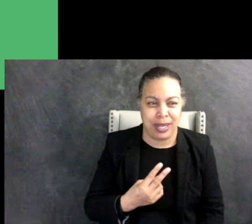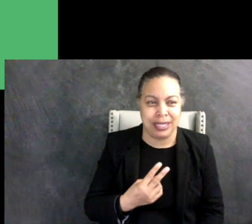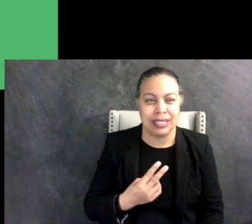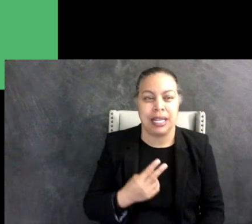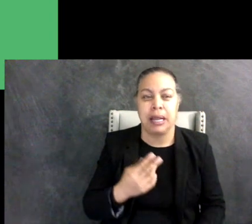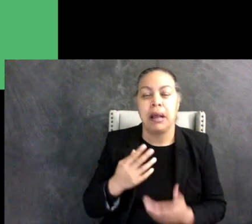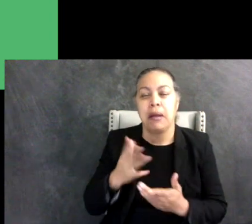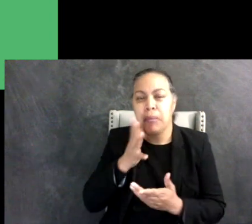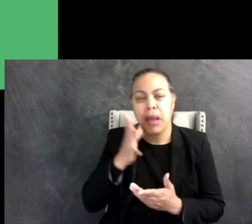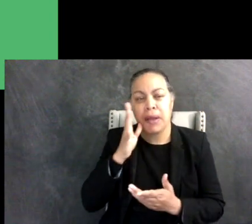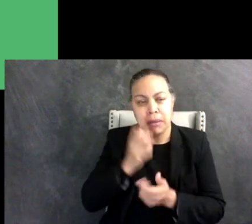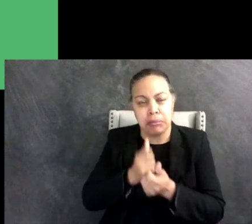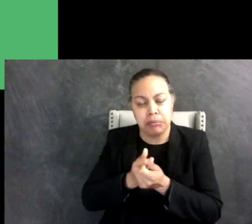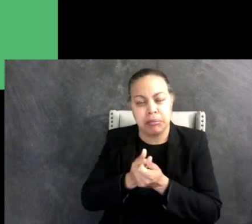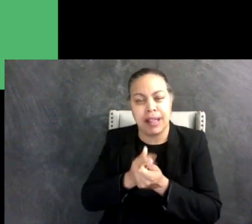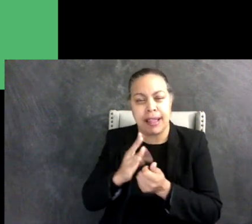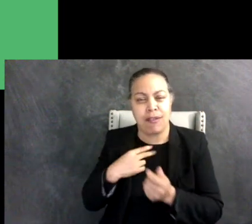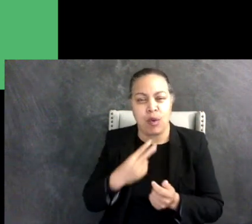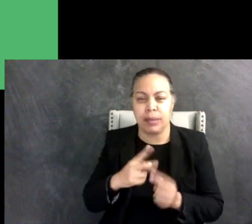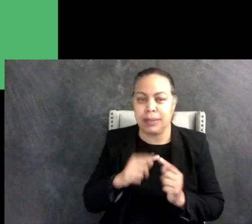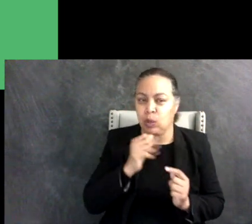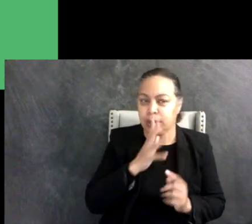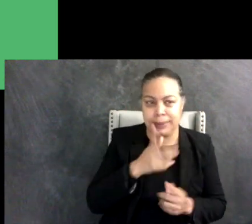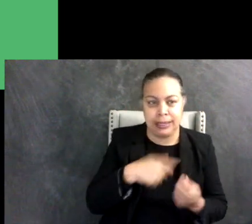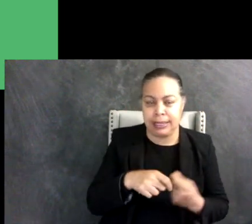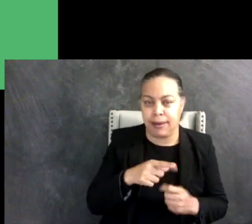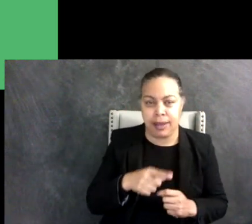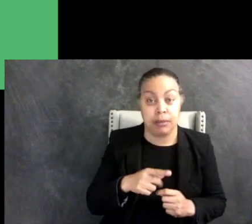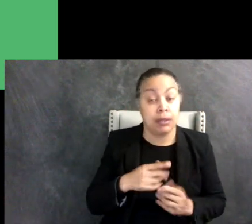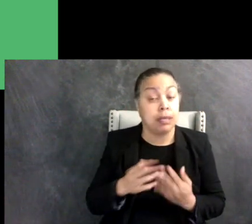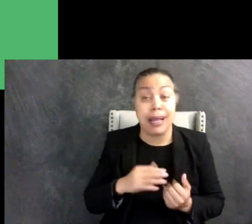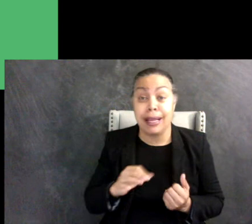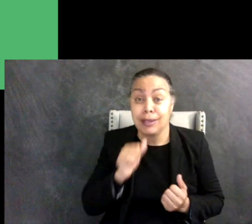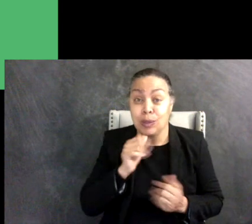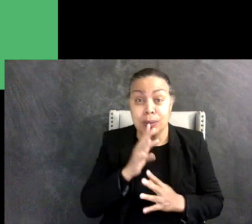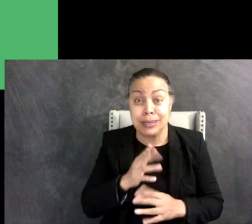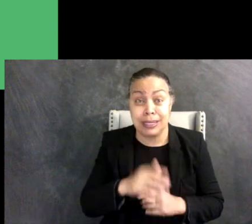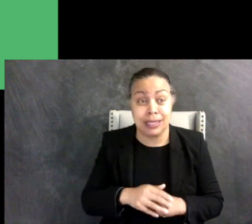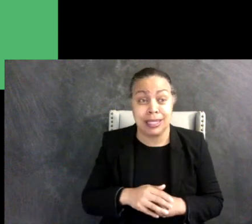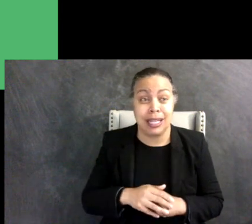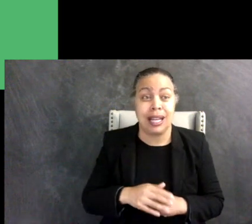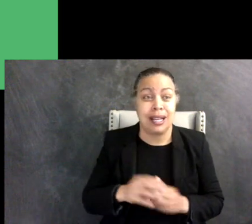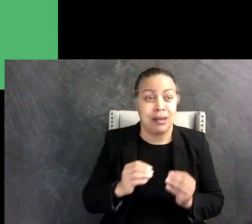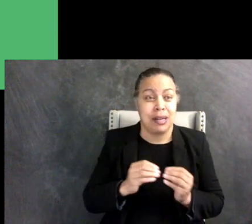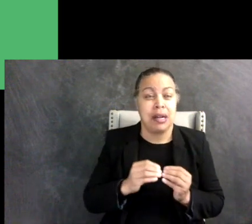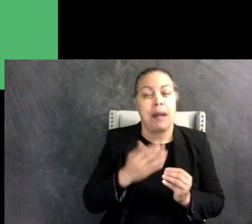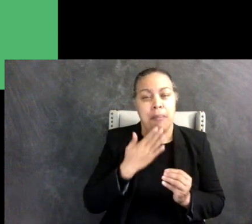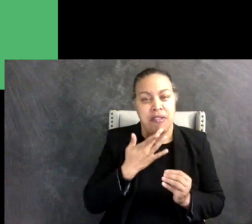but never speak for them, even if they don't talk. It's more accessible for you to talk on video instead in front of a live audience so that's how i will do this presentation.